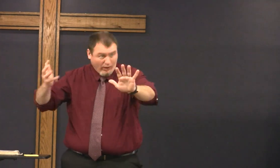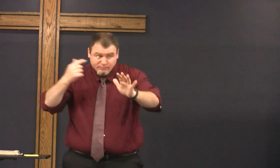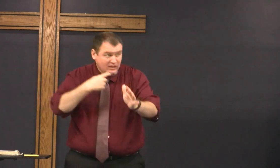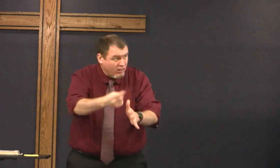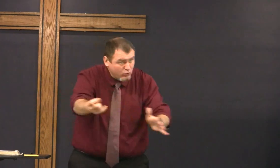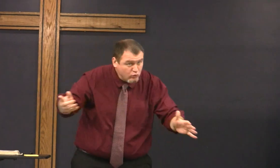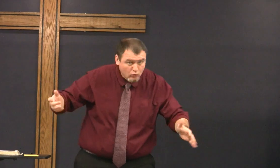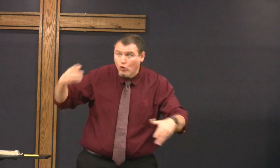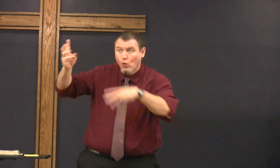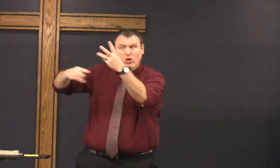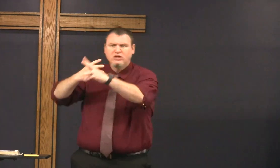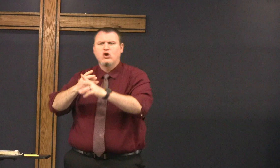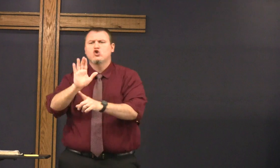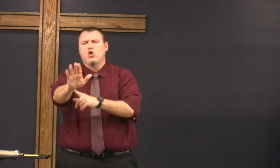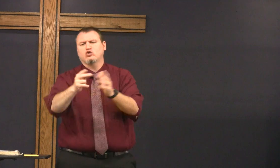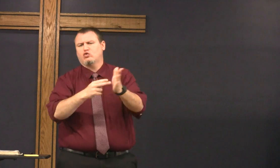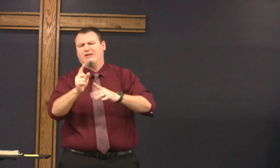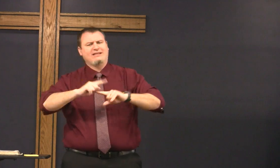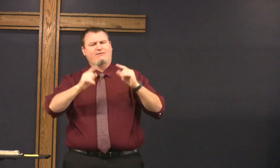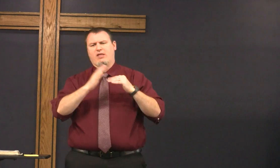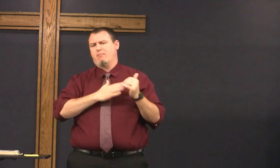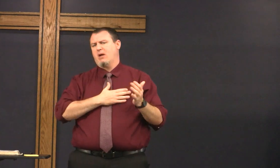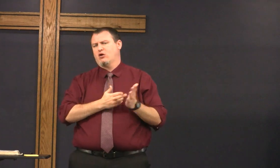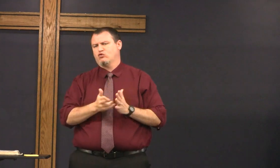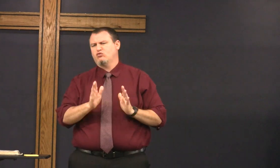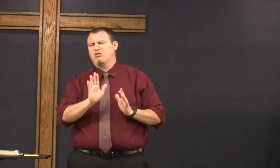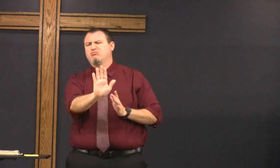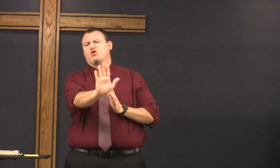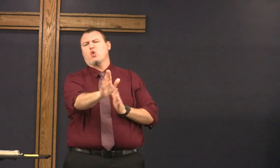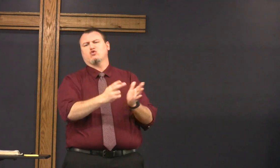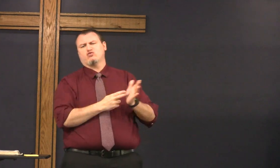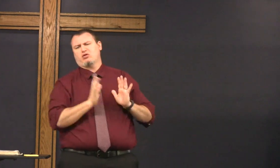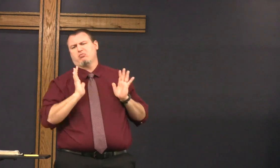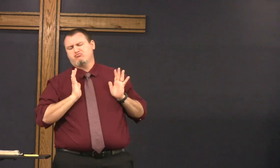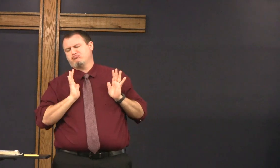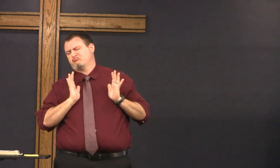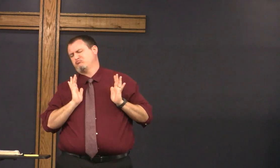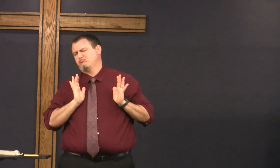that right right now the world is saying well your truth can be different from mine